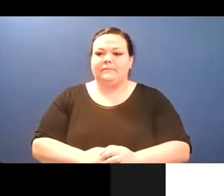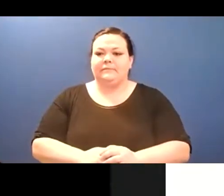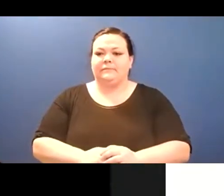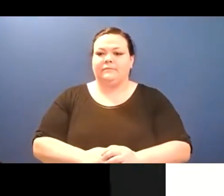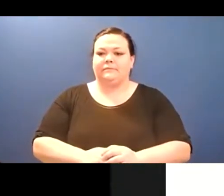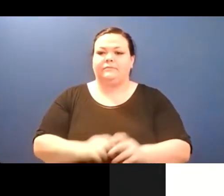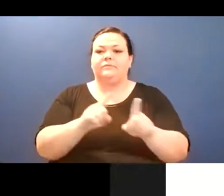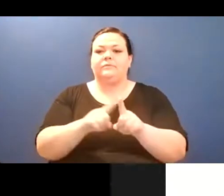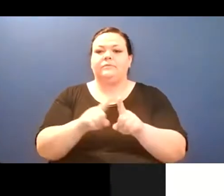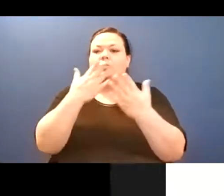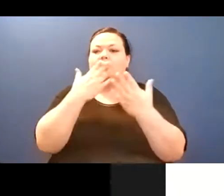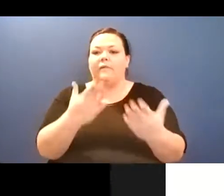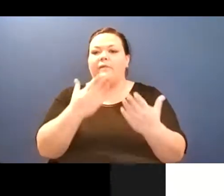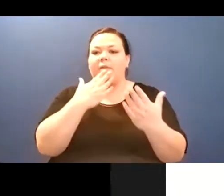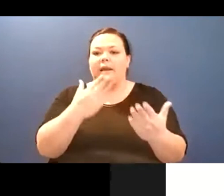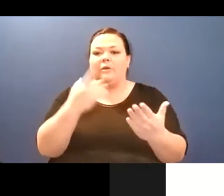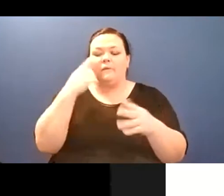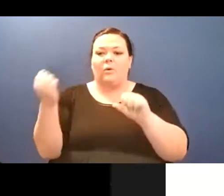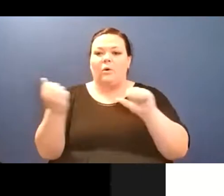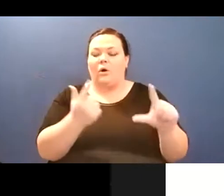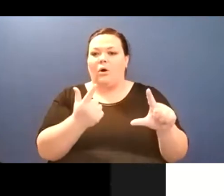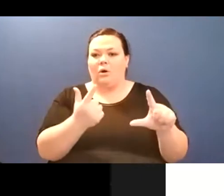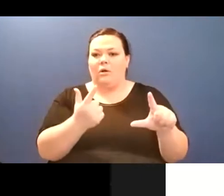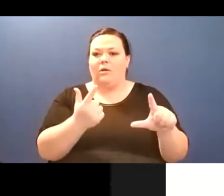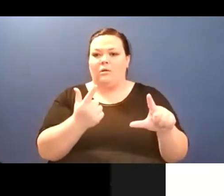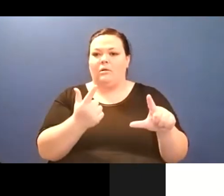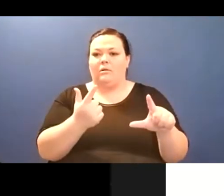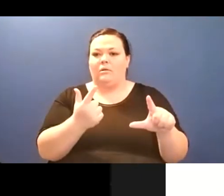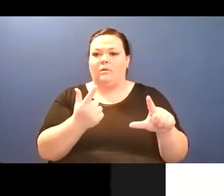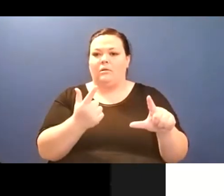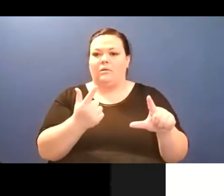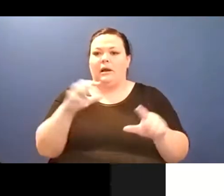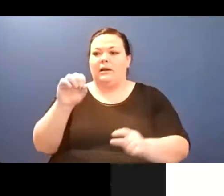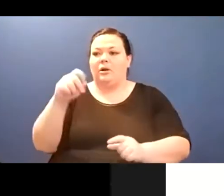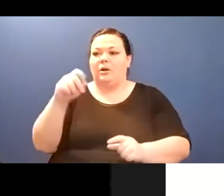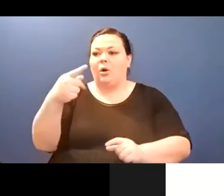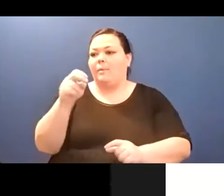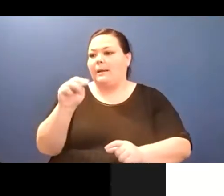transitions to reading my poems so I'm just gonna go ahead and read two poems from my new book,